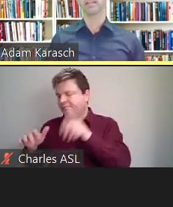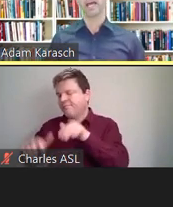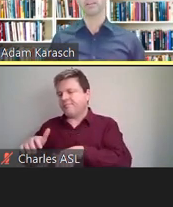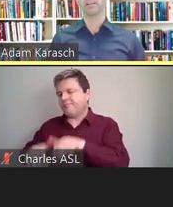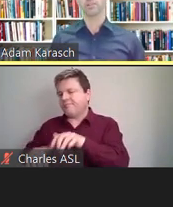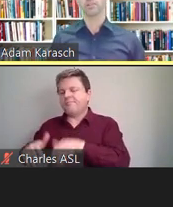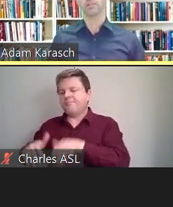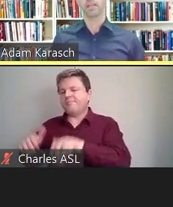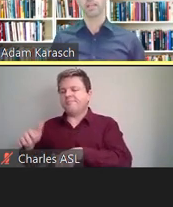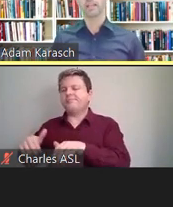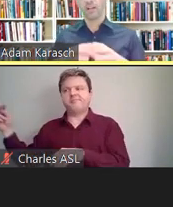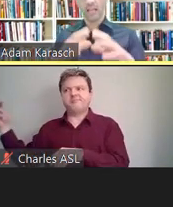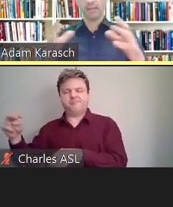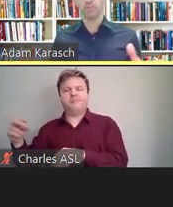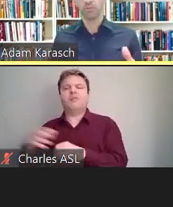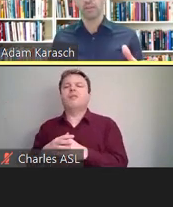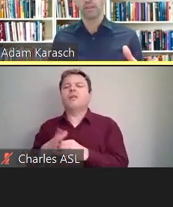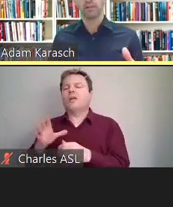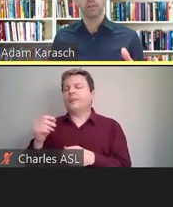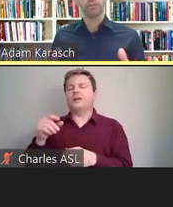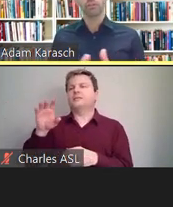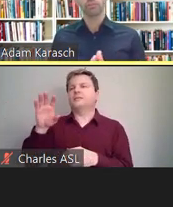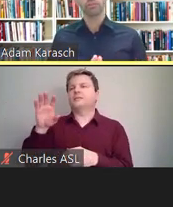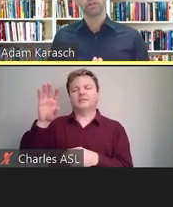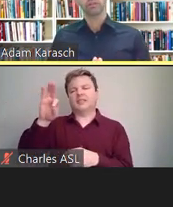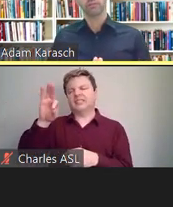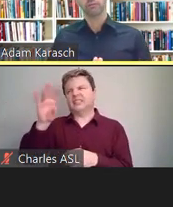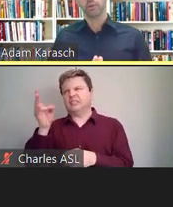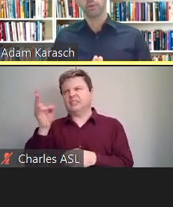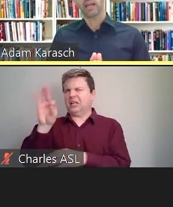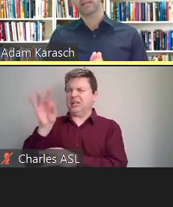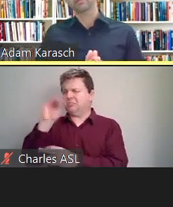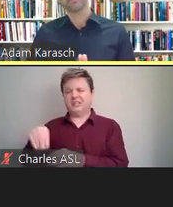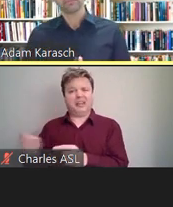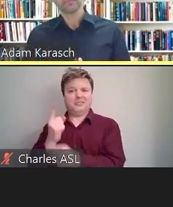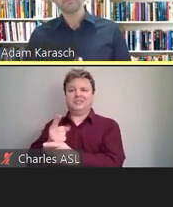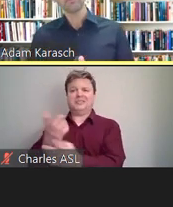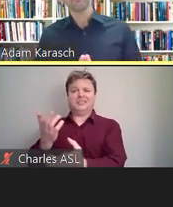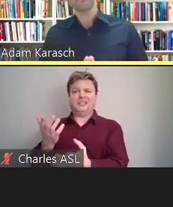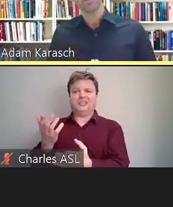accuracy, and that all happens within two to four seconds.